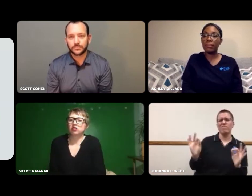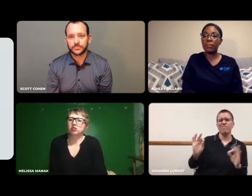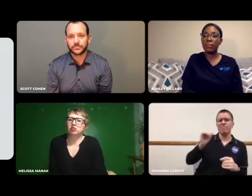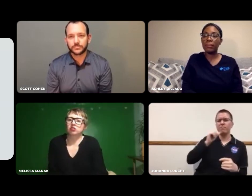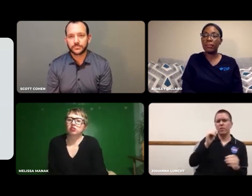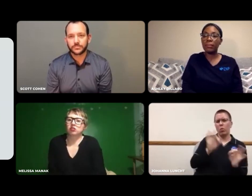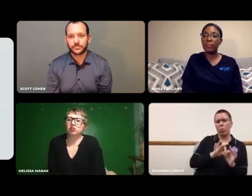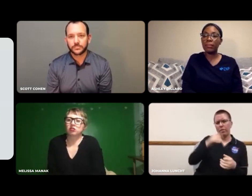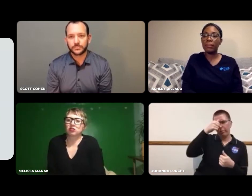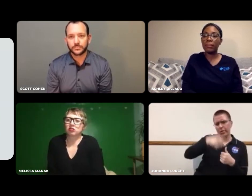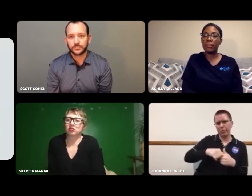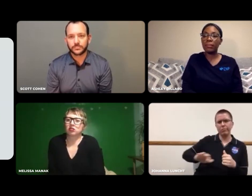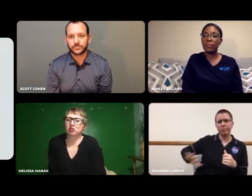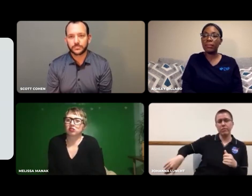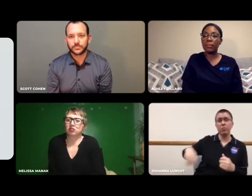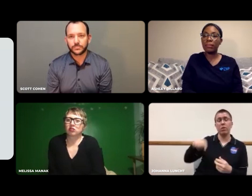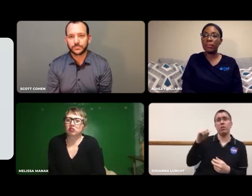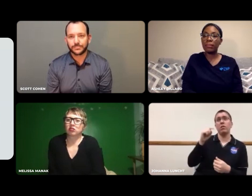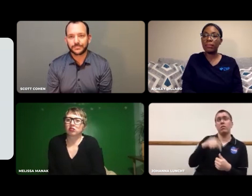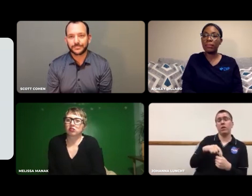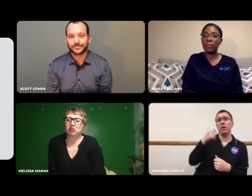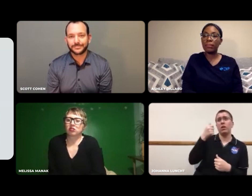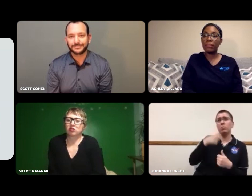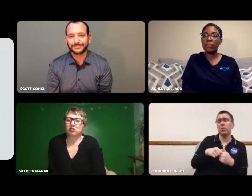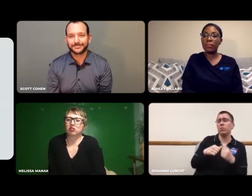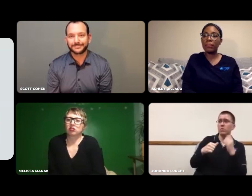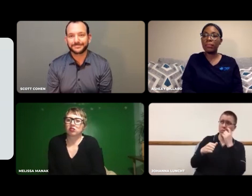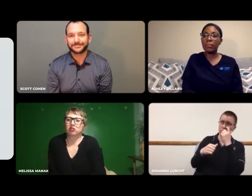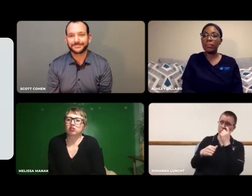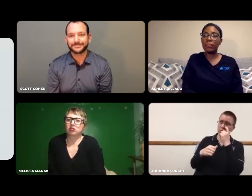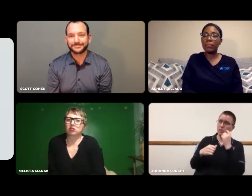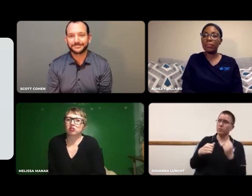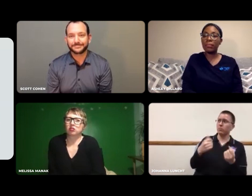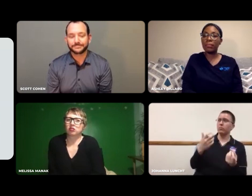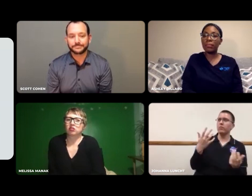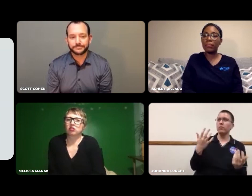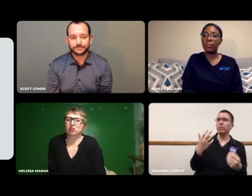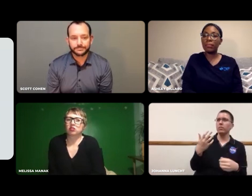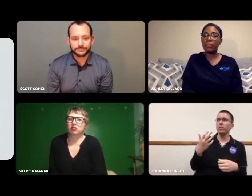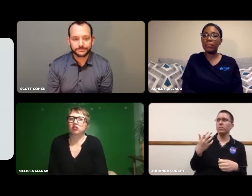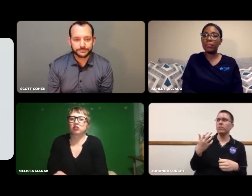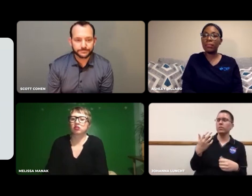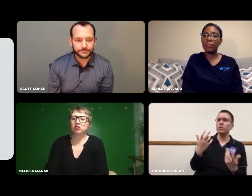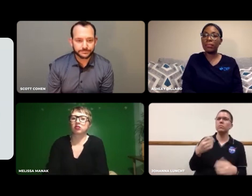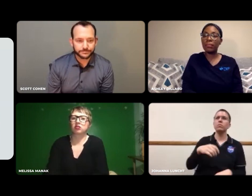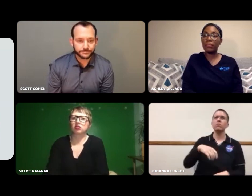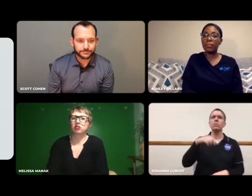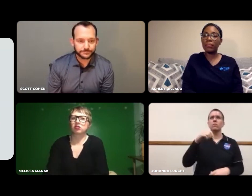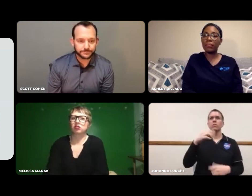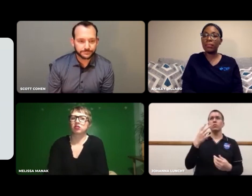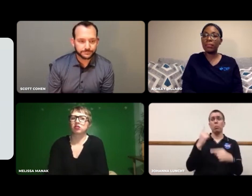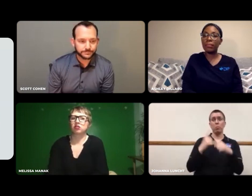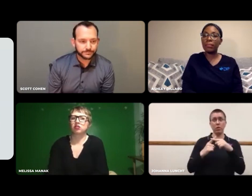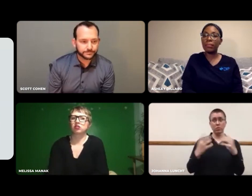Maybe there are other times that weren't worth remembering.